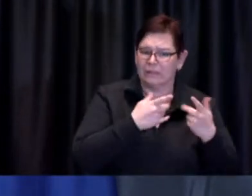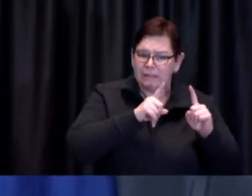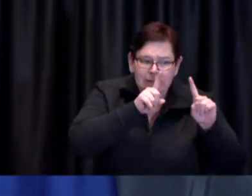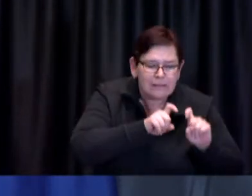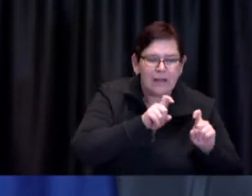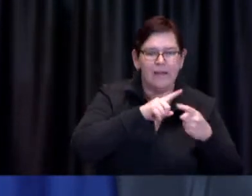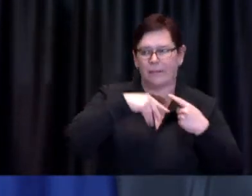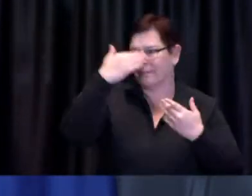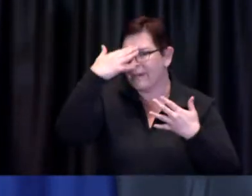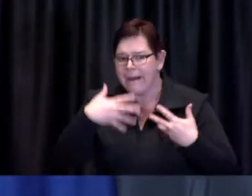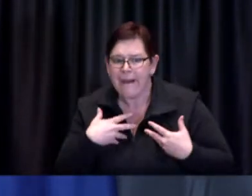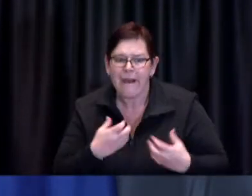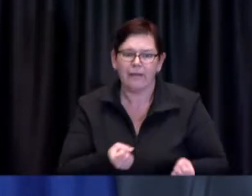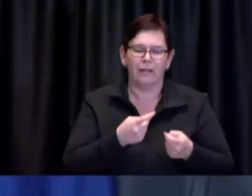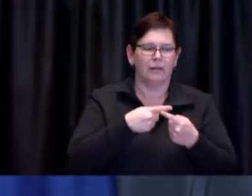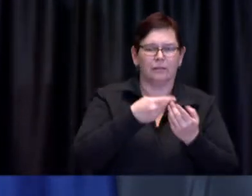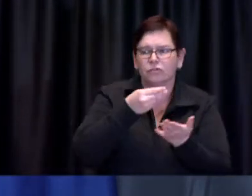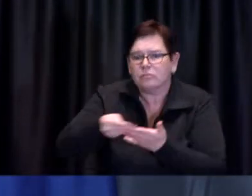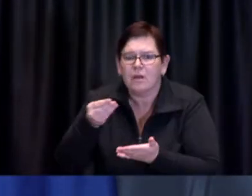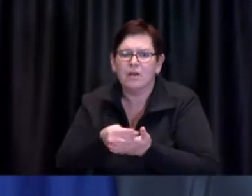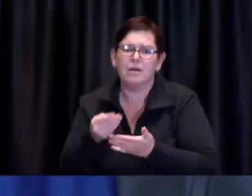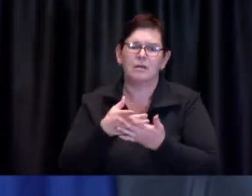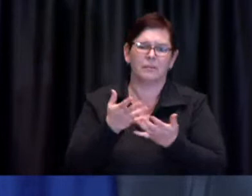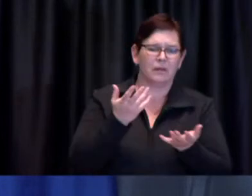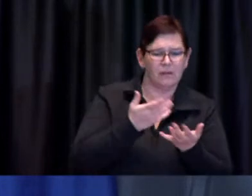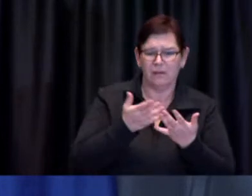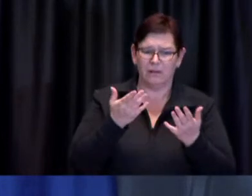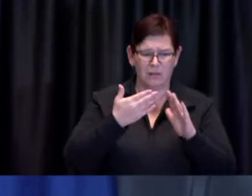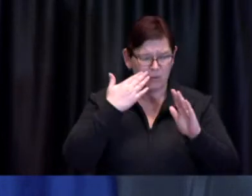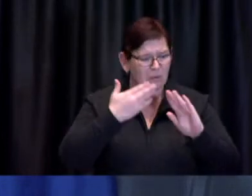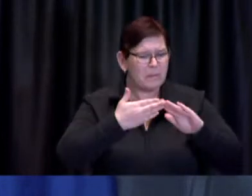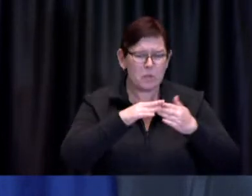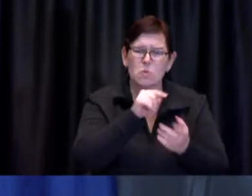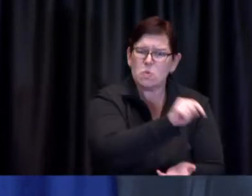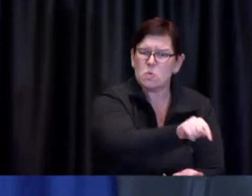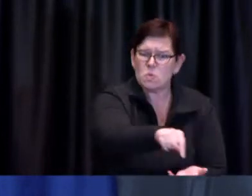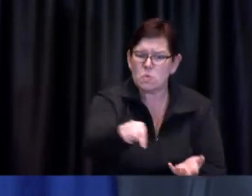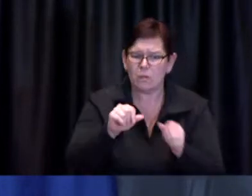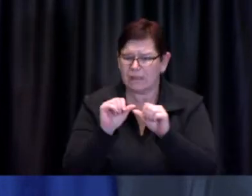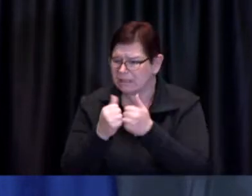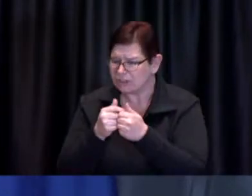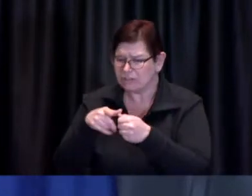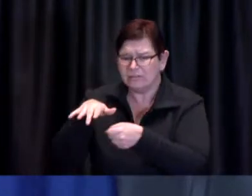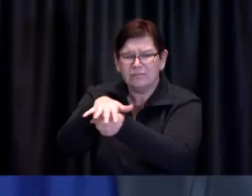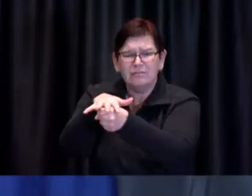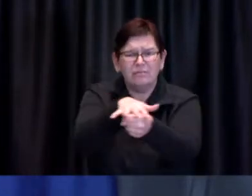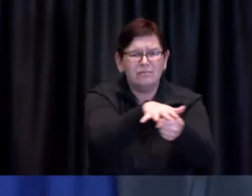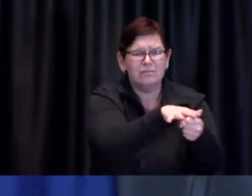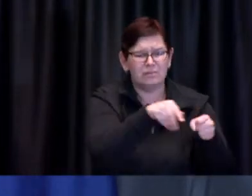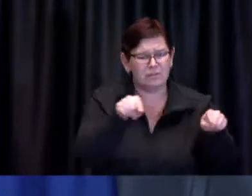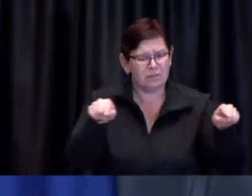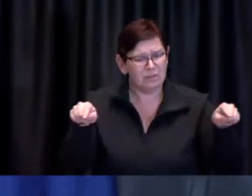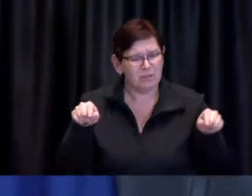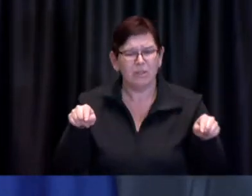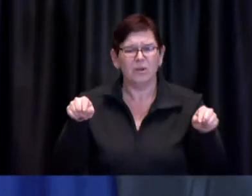we know there are community groups on the ground in neighbourhoods across the city who can help with the vaccination effort.